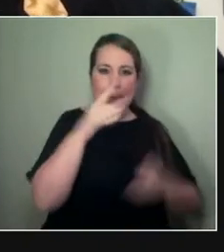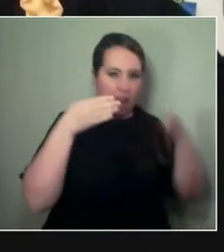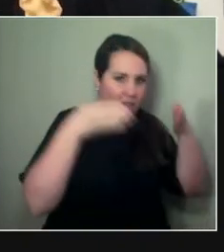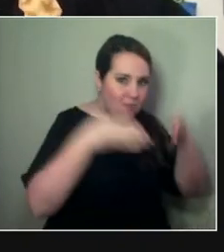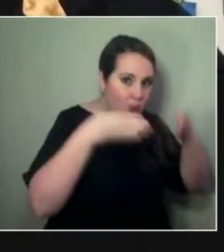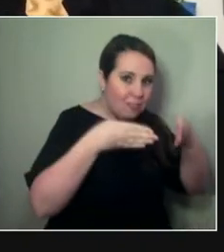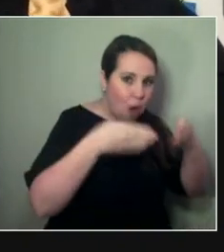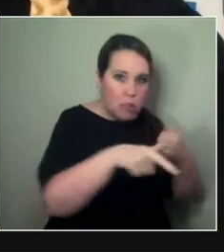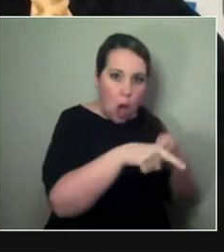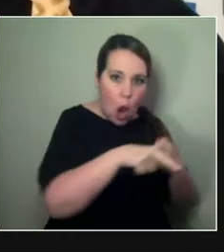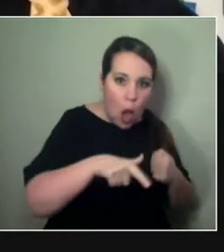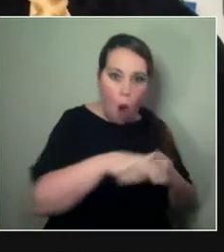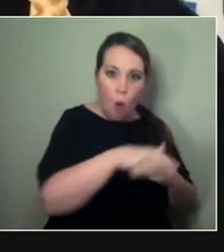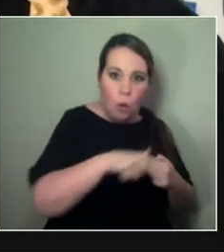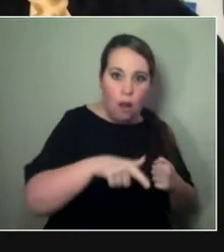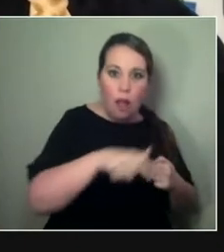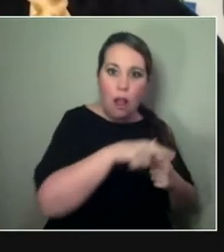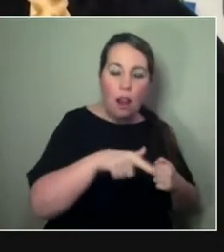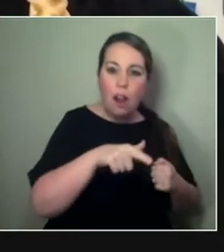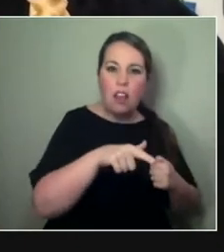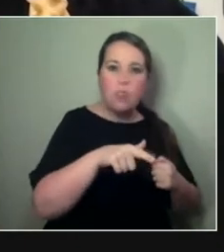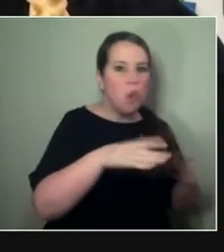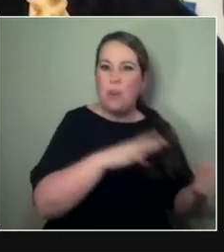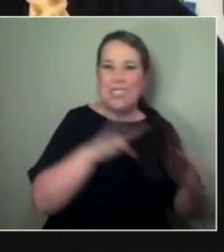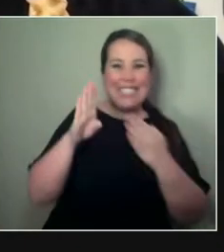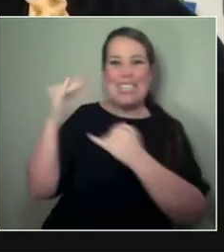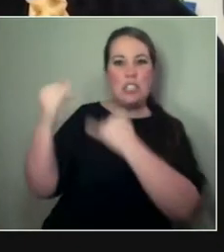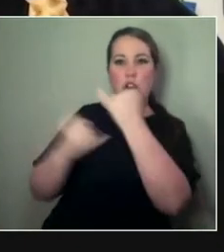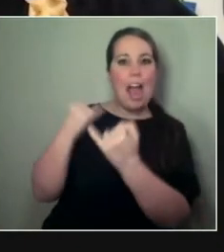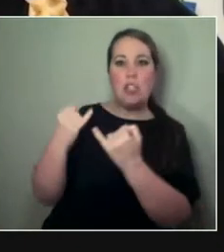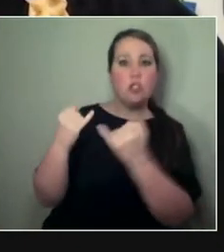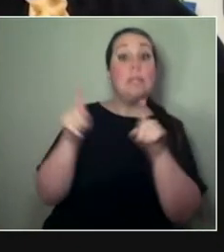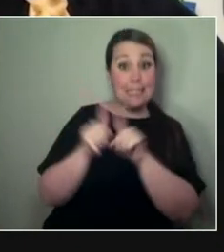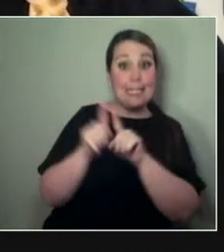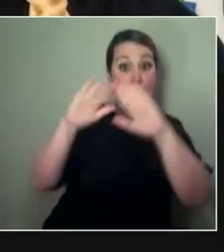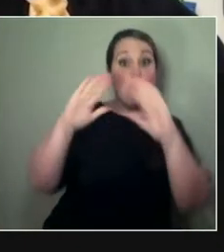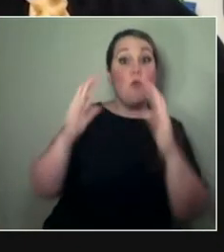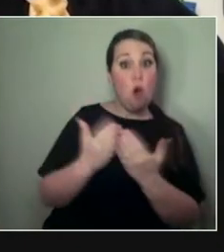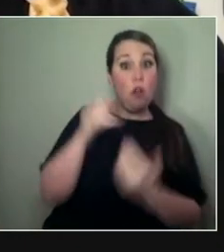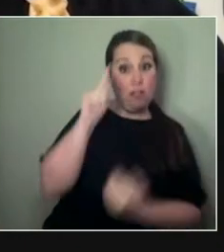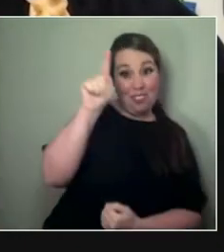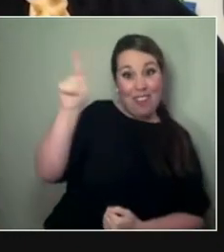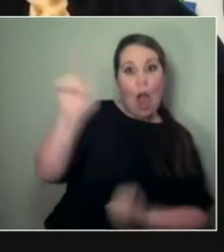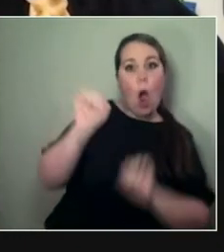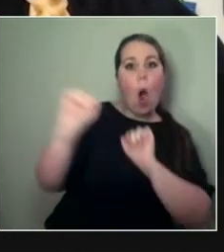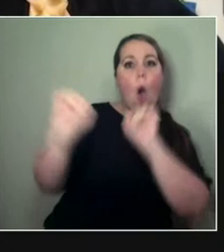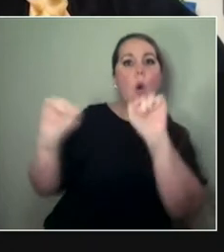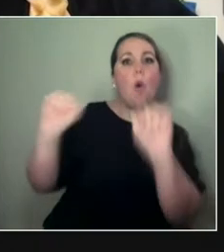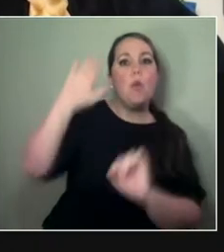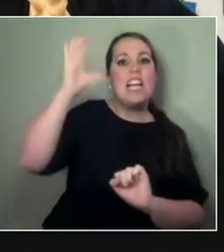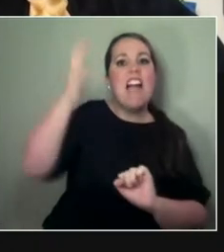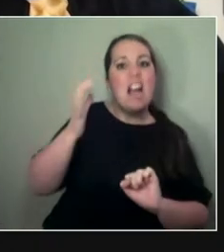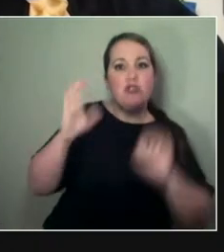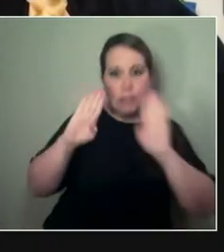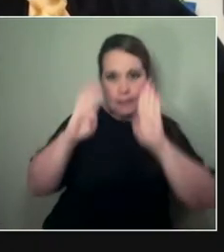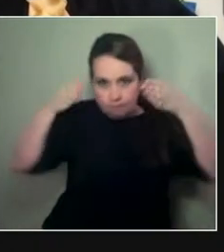focused on the local. So to say, 'Well, yeah, that's—' I mean, and we will do lots of things to celebrate the city and our festivals. - Yeah.